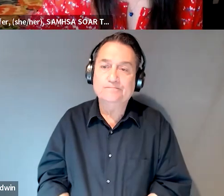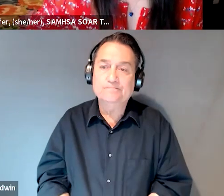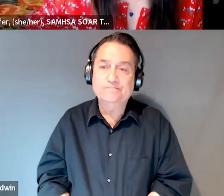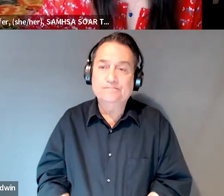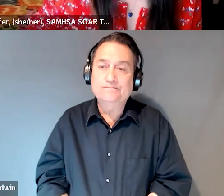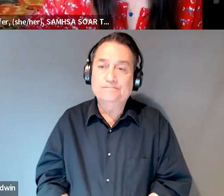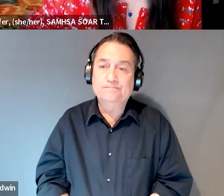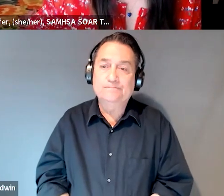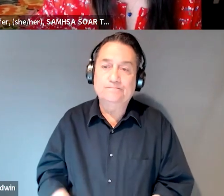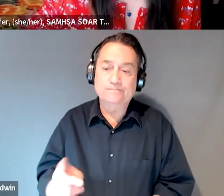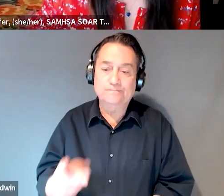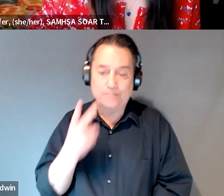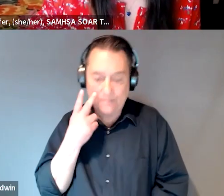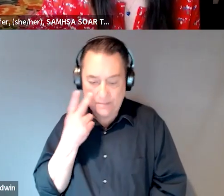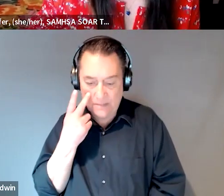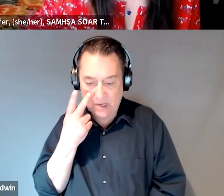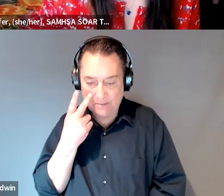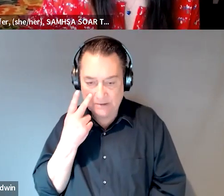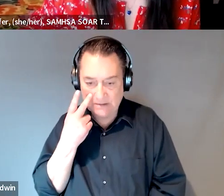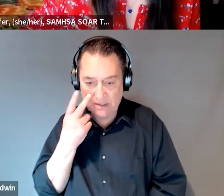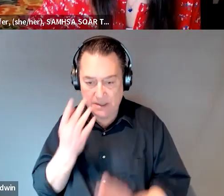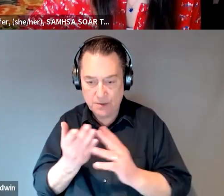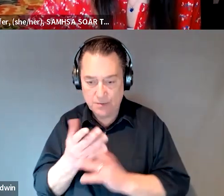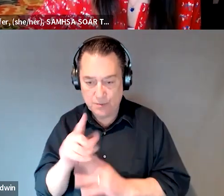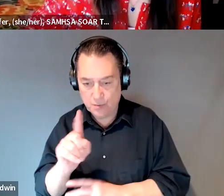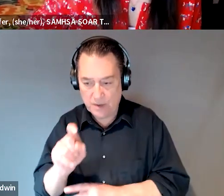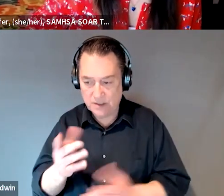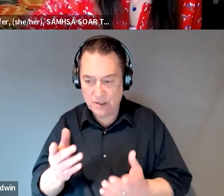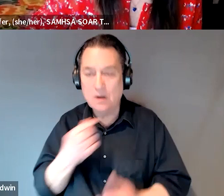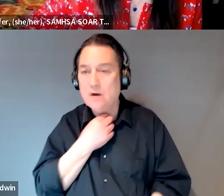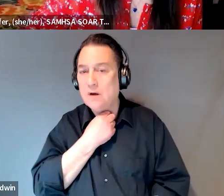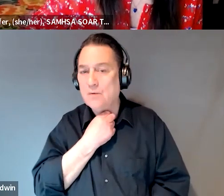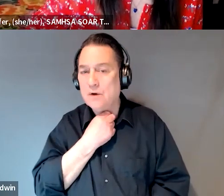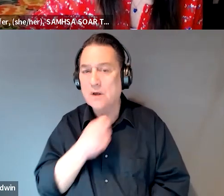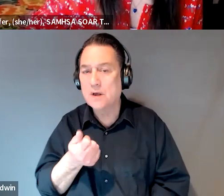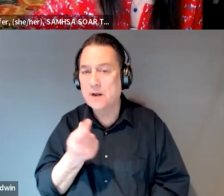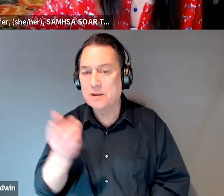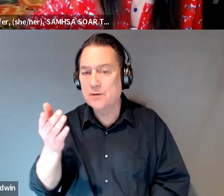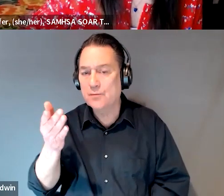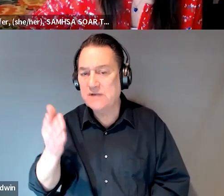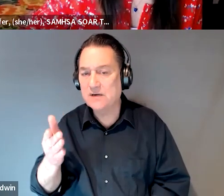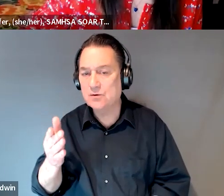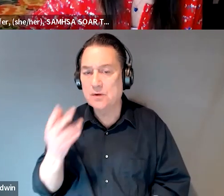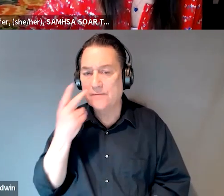All right, so let me see through these questions here. Wondering if of our presenters, if you've seen questions going through the chat.